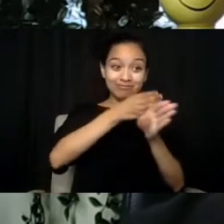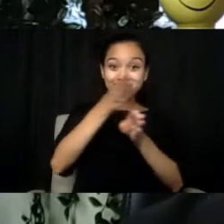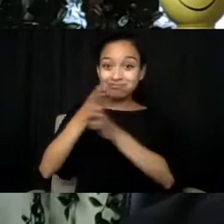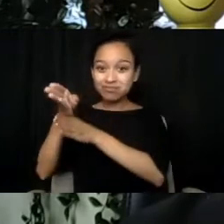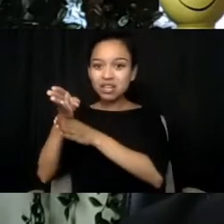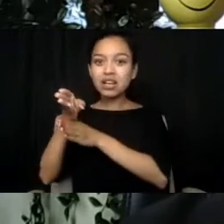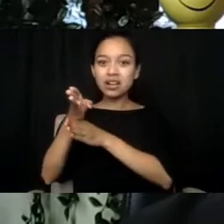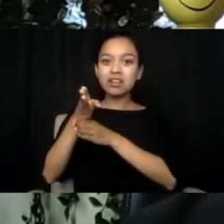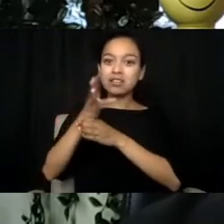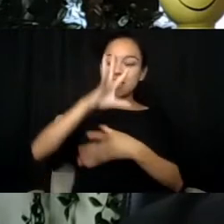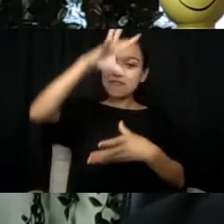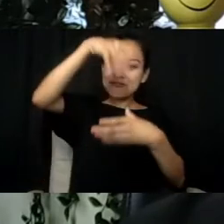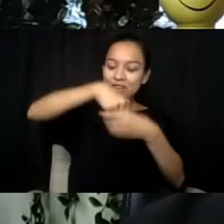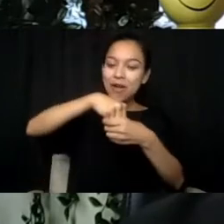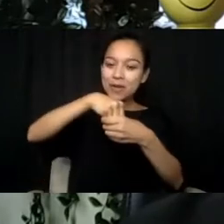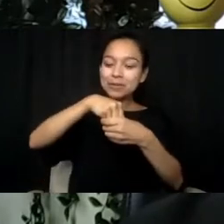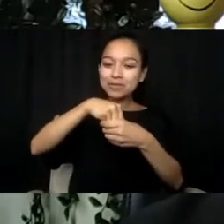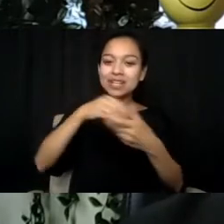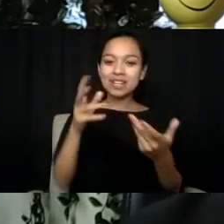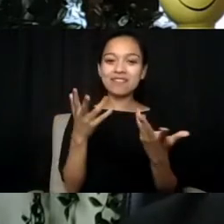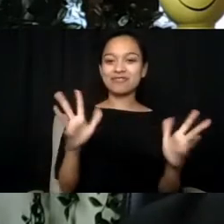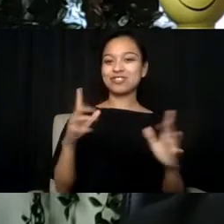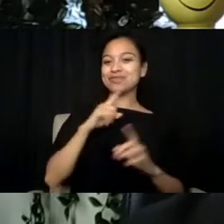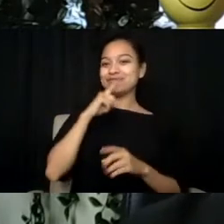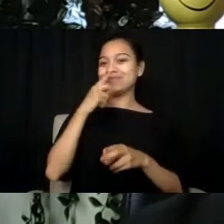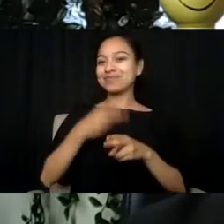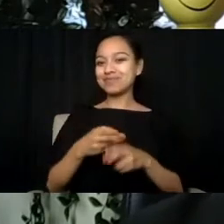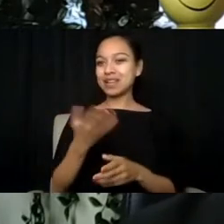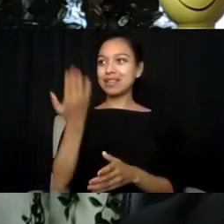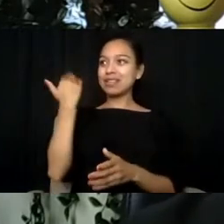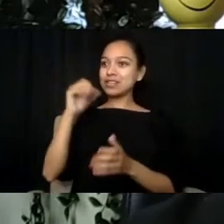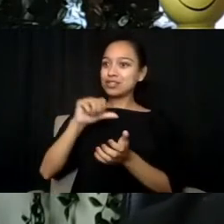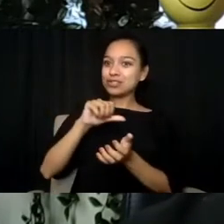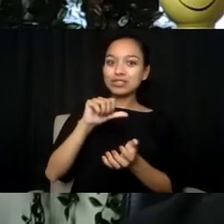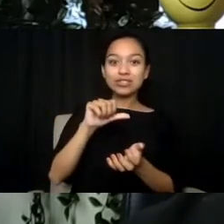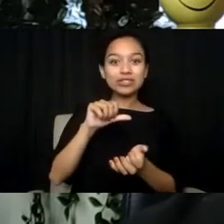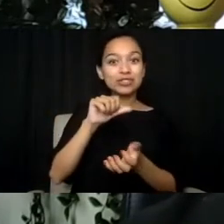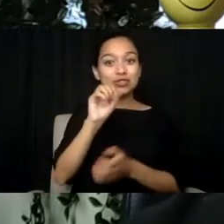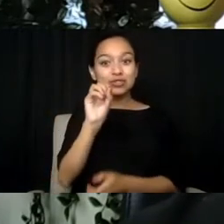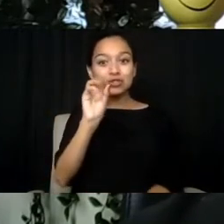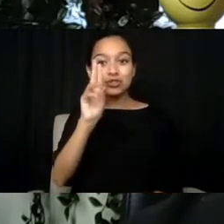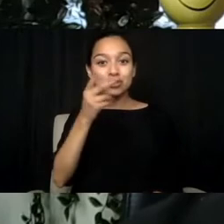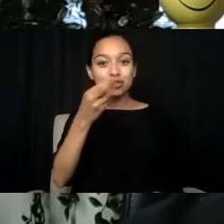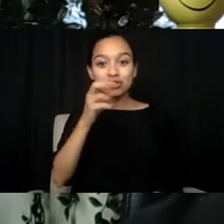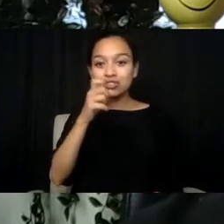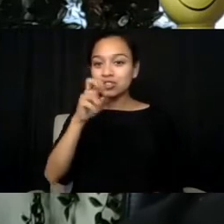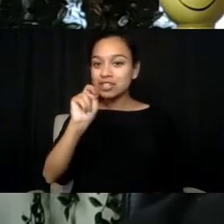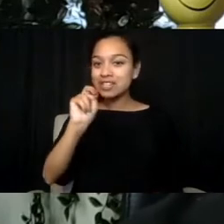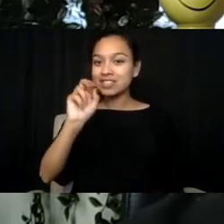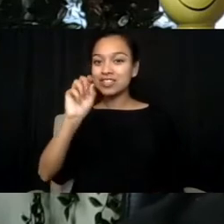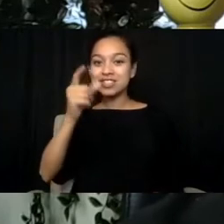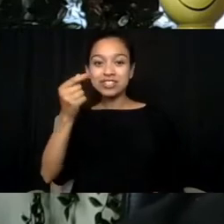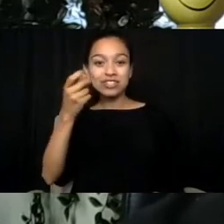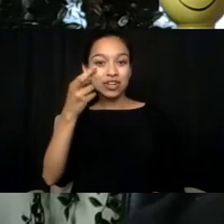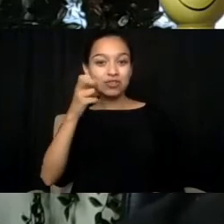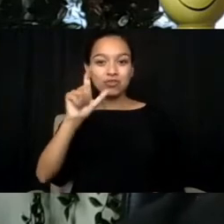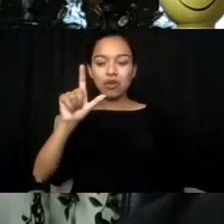as I mentioned before with the Surgeon General's Advisory, it's going to take all of us. But I think that there are some specific interventions